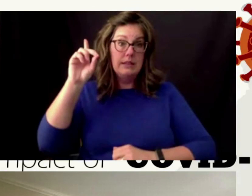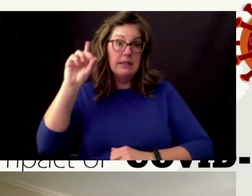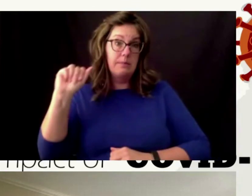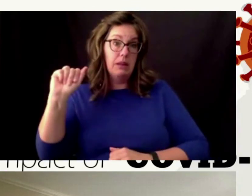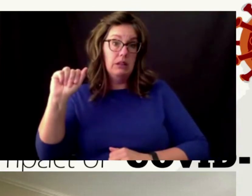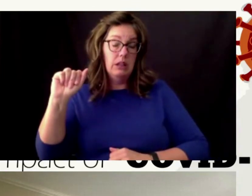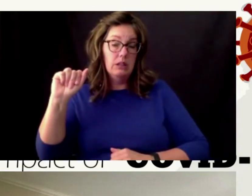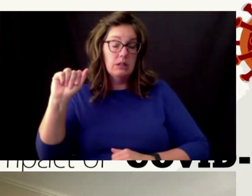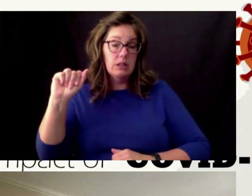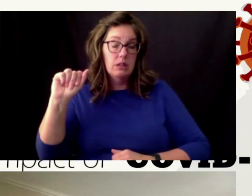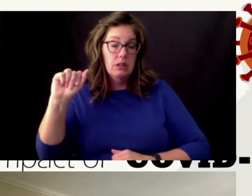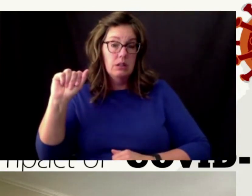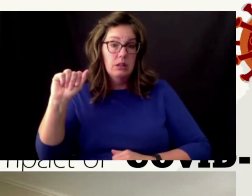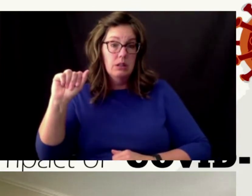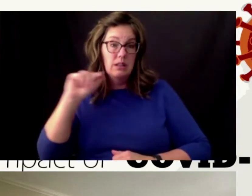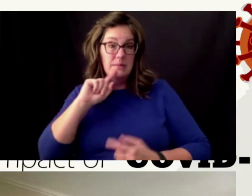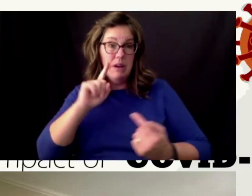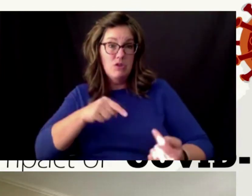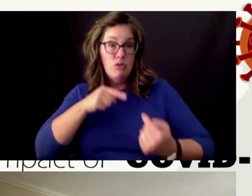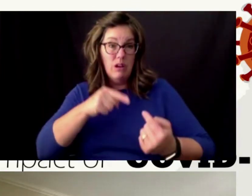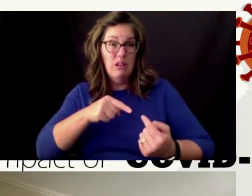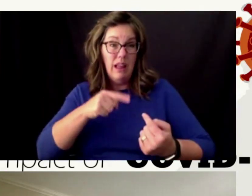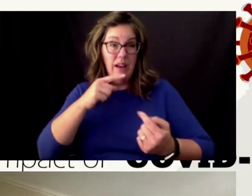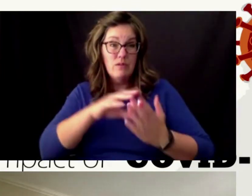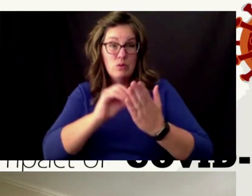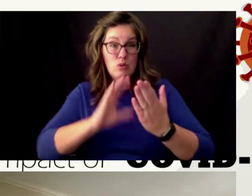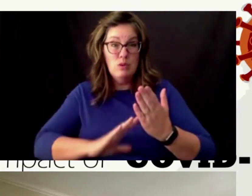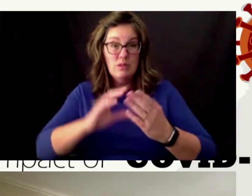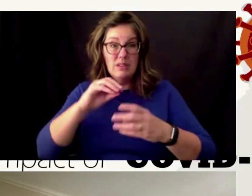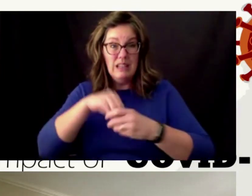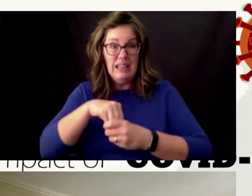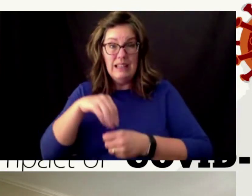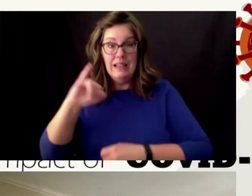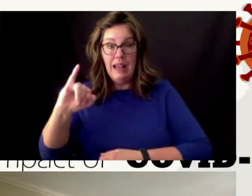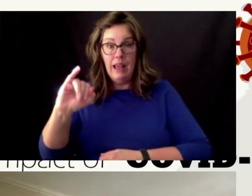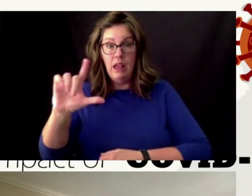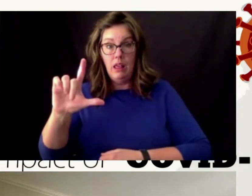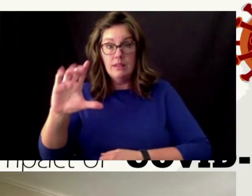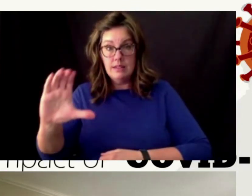kind of figuring out how ilc and other programs like that will work under these circumstances